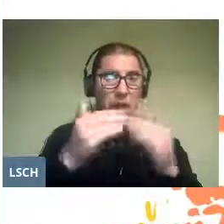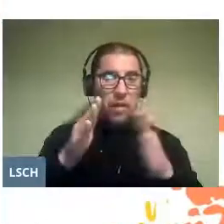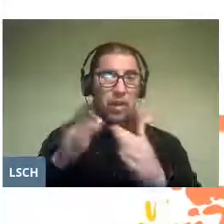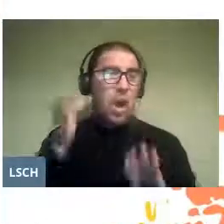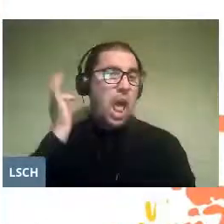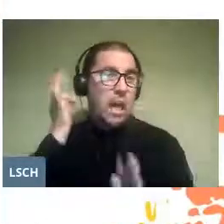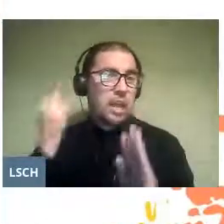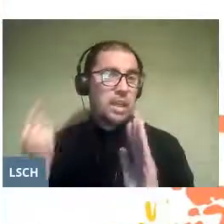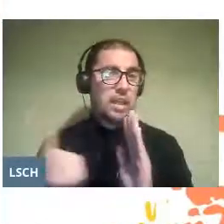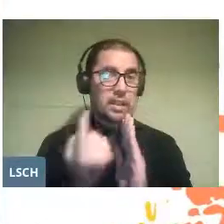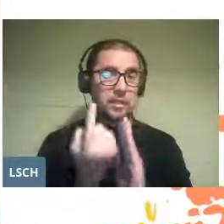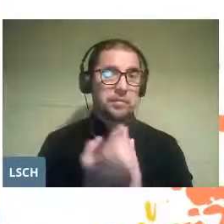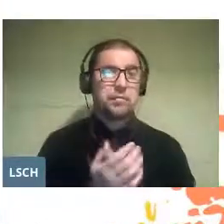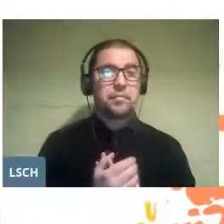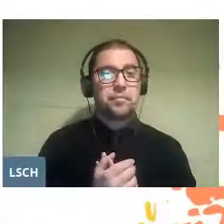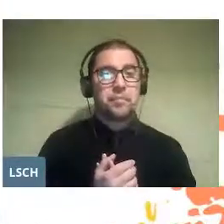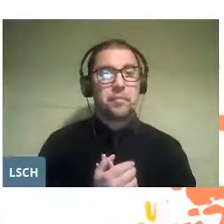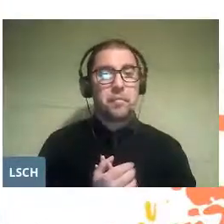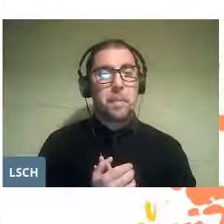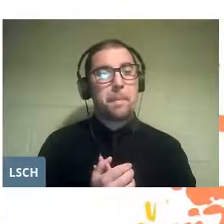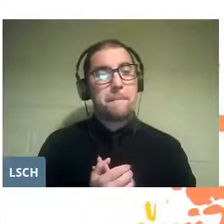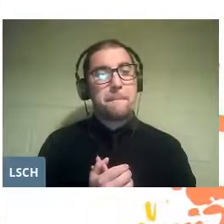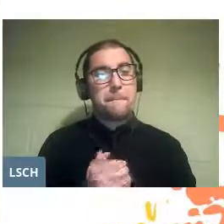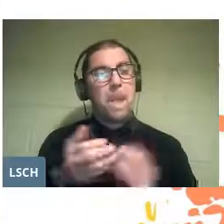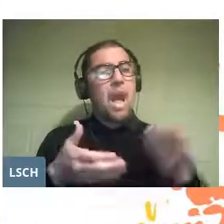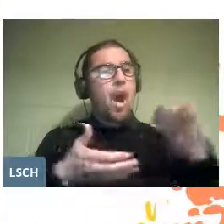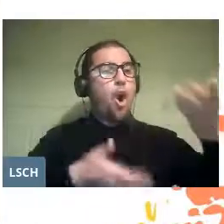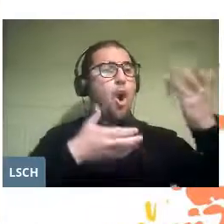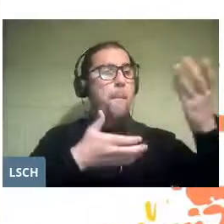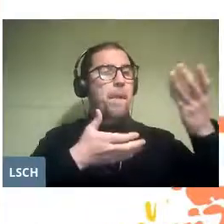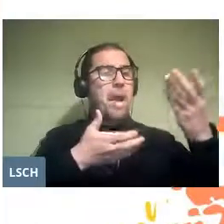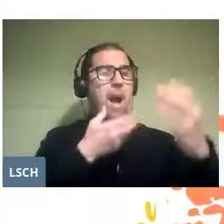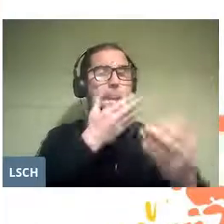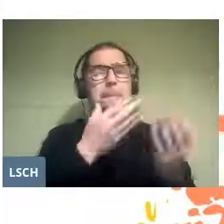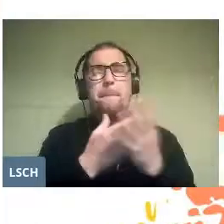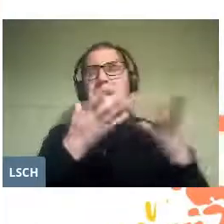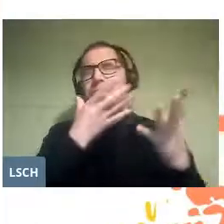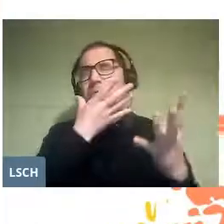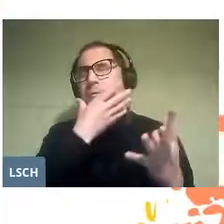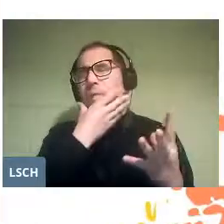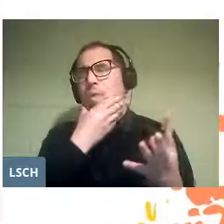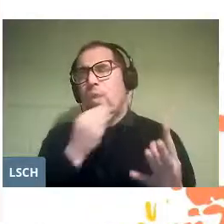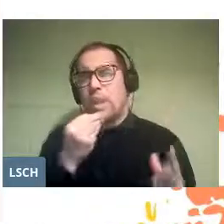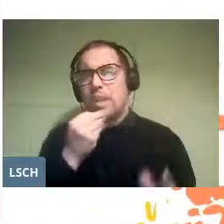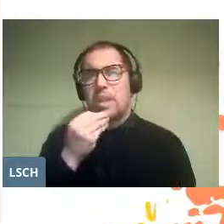One of the most beautiful operas ever written is Dido and Aeneas,